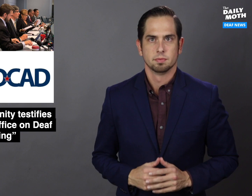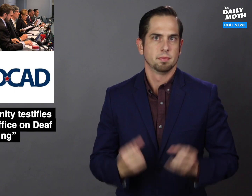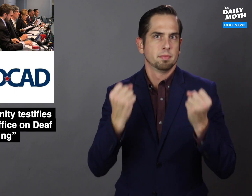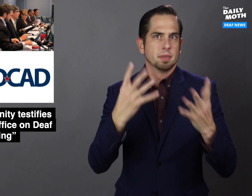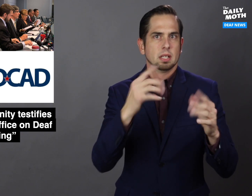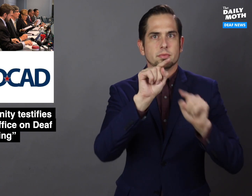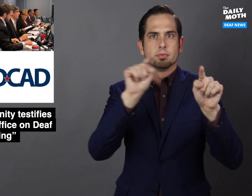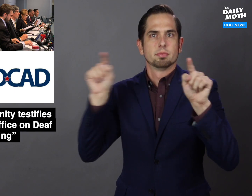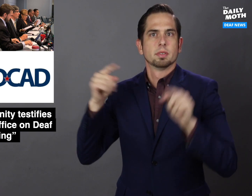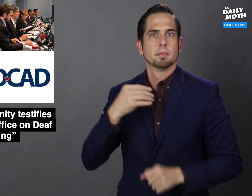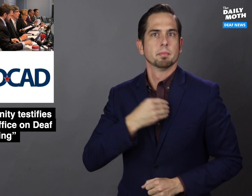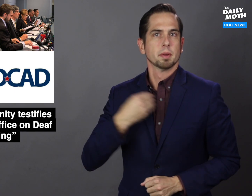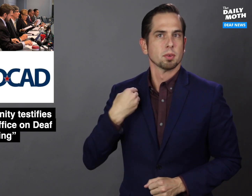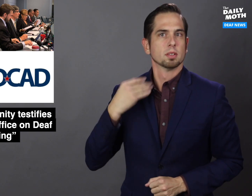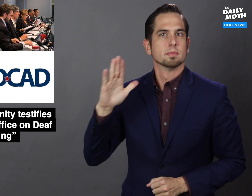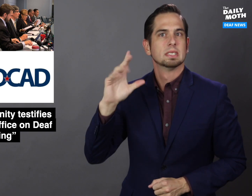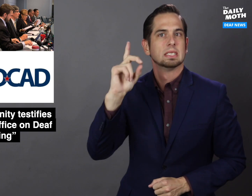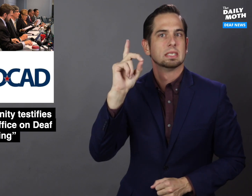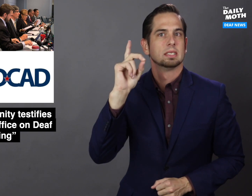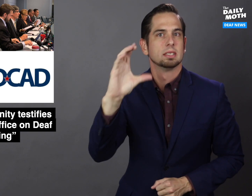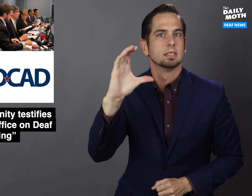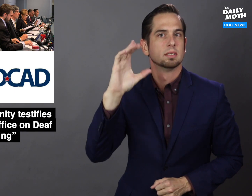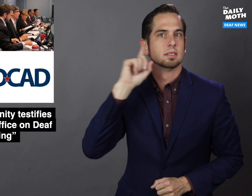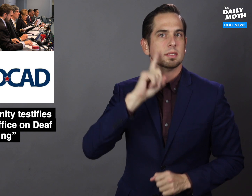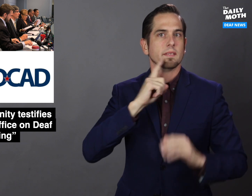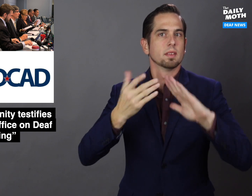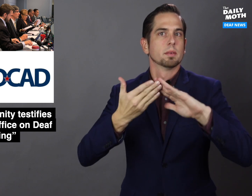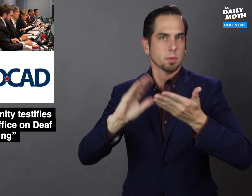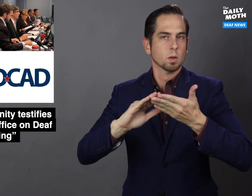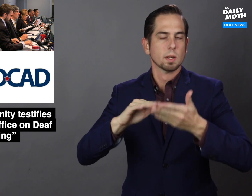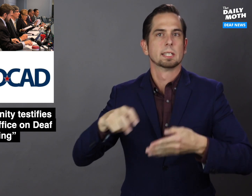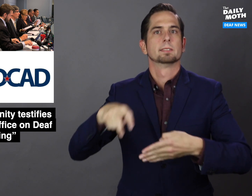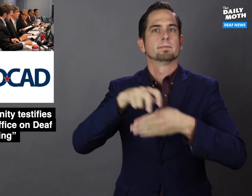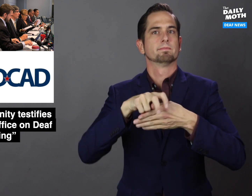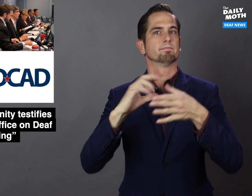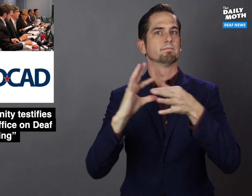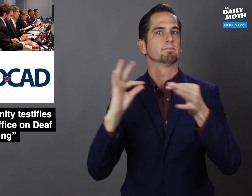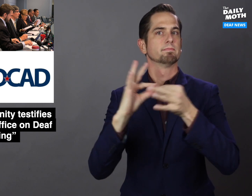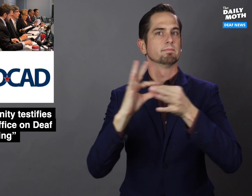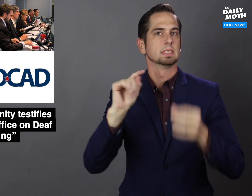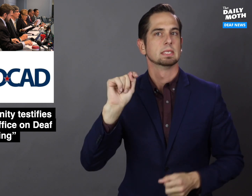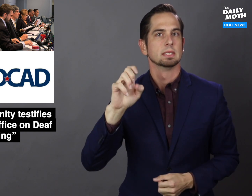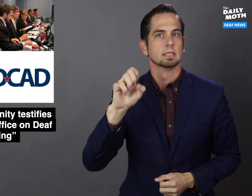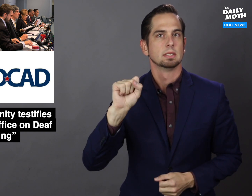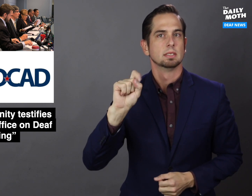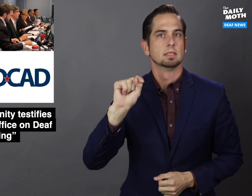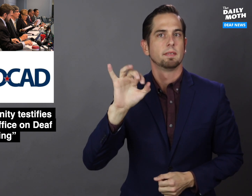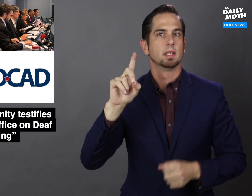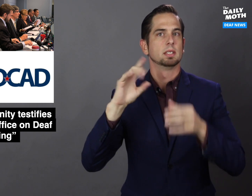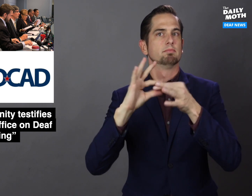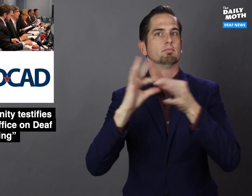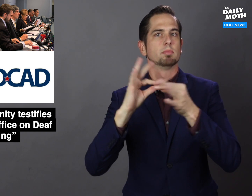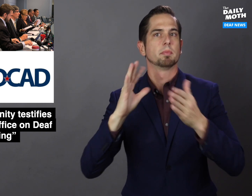Multiple members of the D.C. deaf community testified